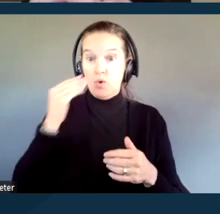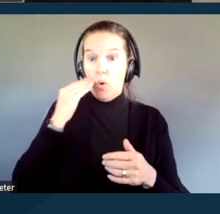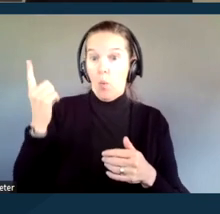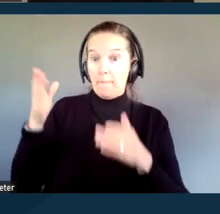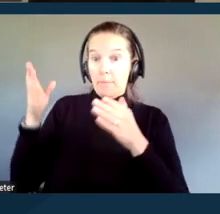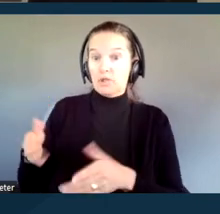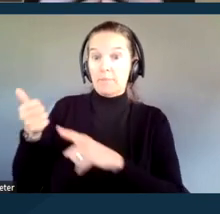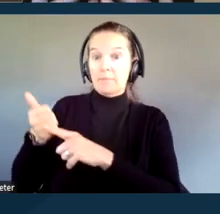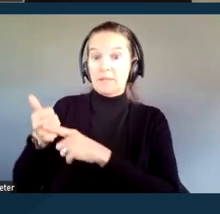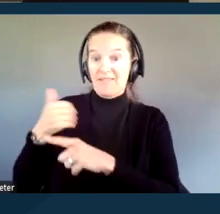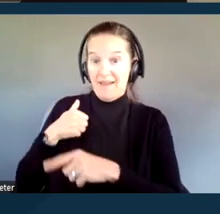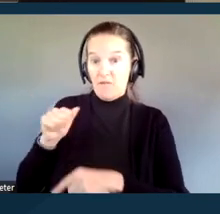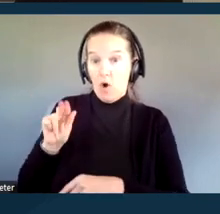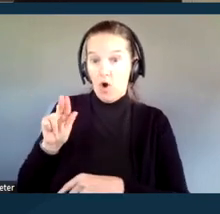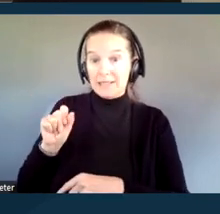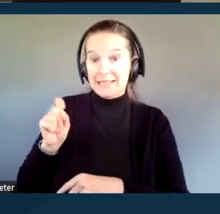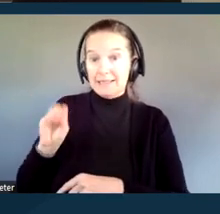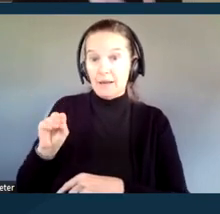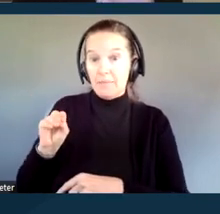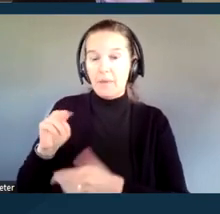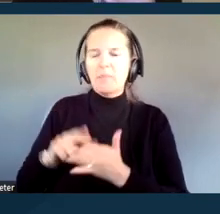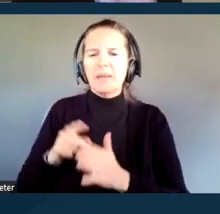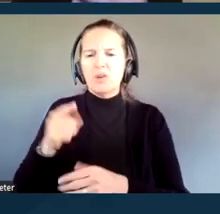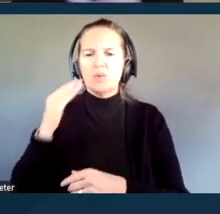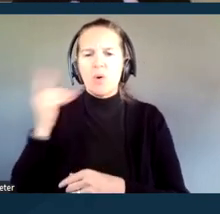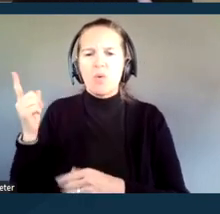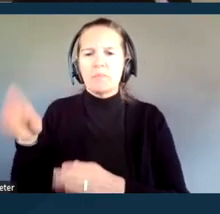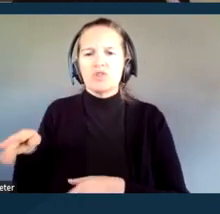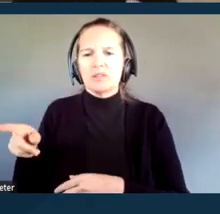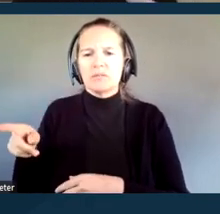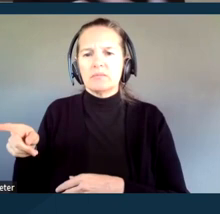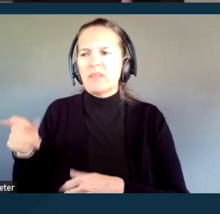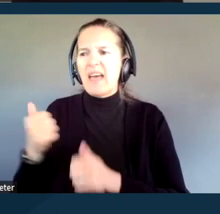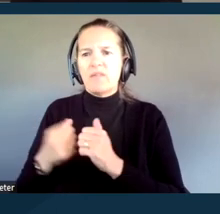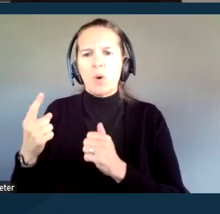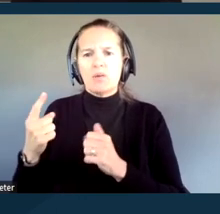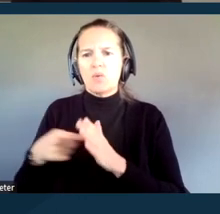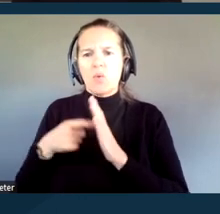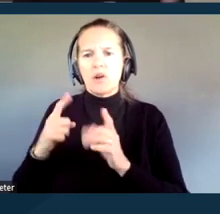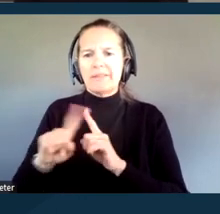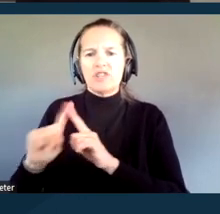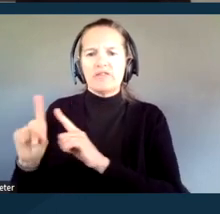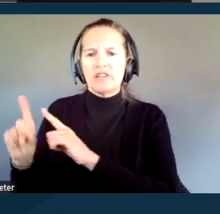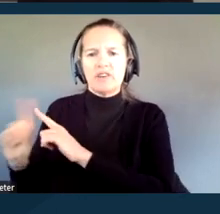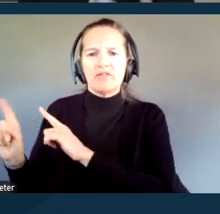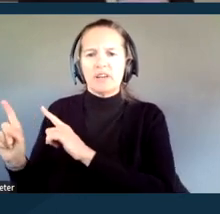Every person who comes to the courts is going to require an accommodation for a different reason.